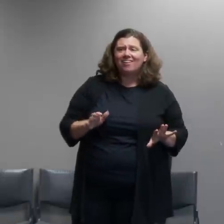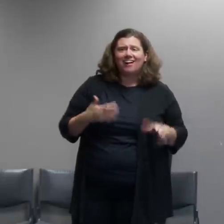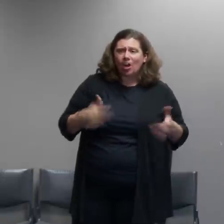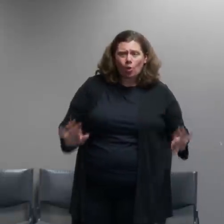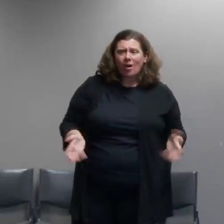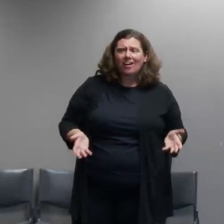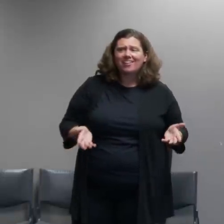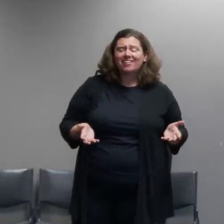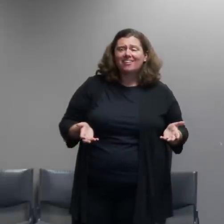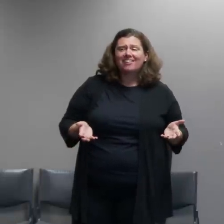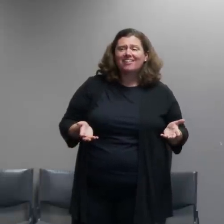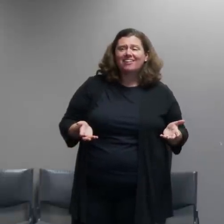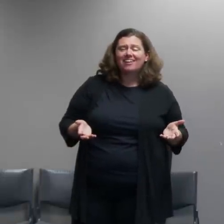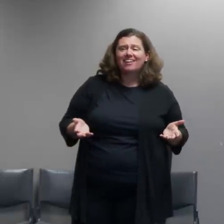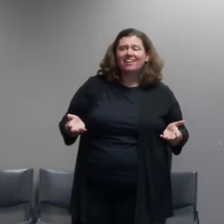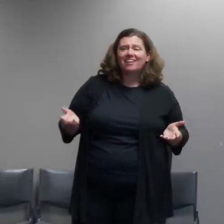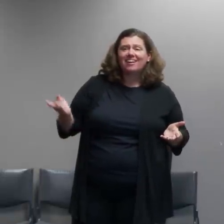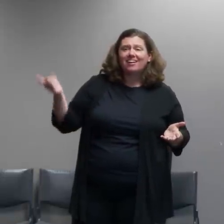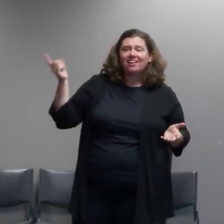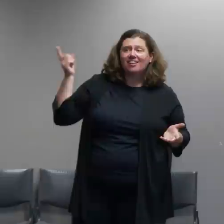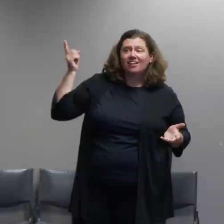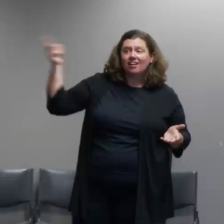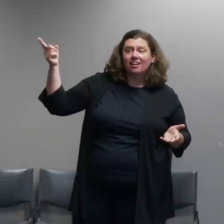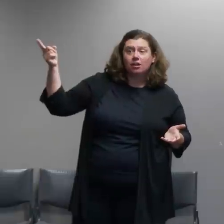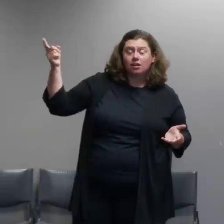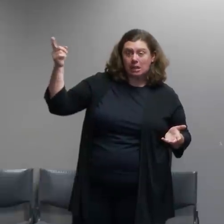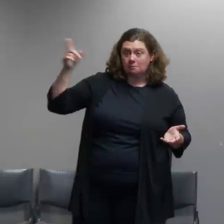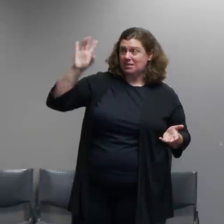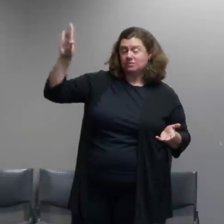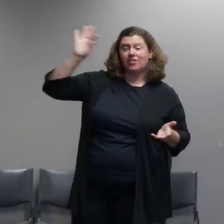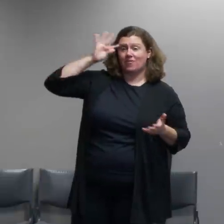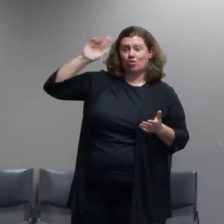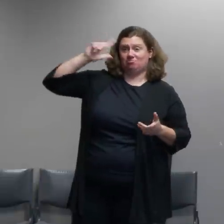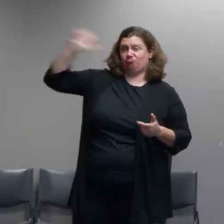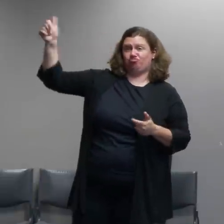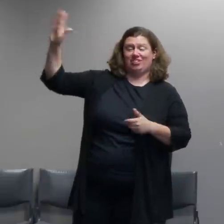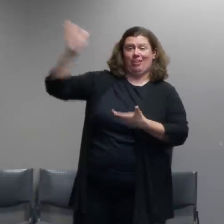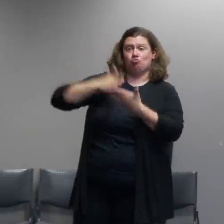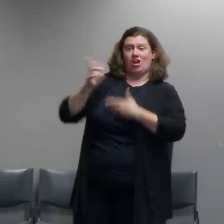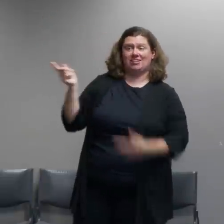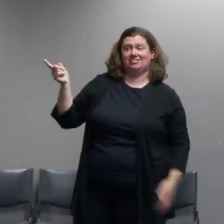authority's prerogative to to maintain security at their